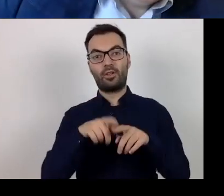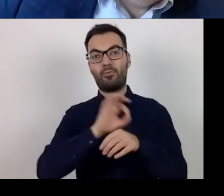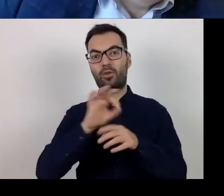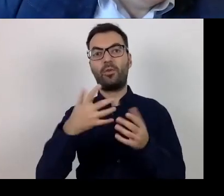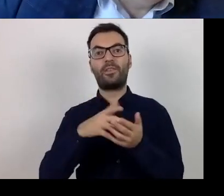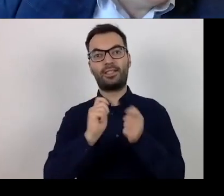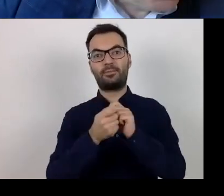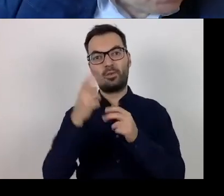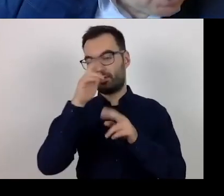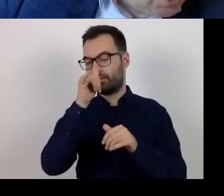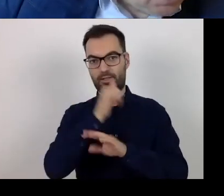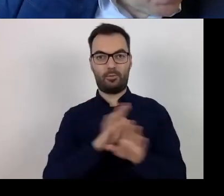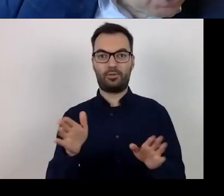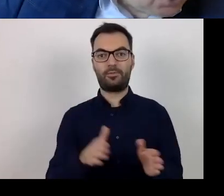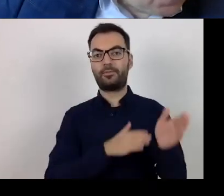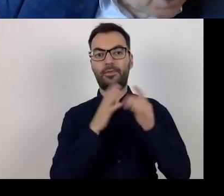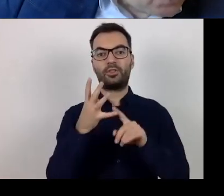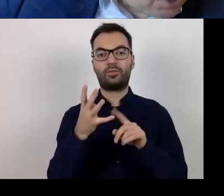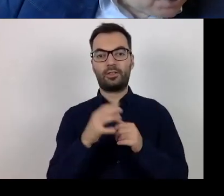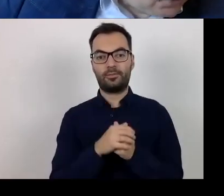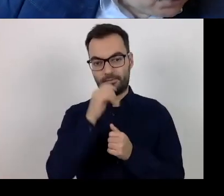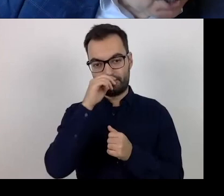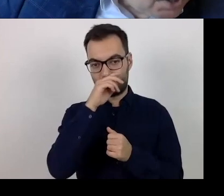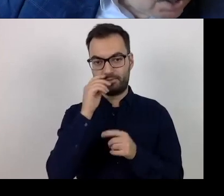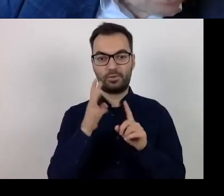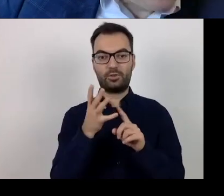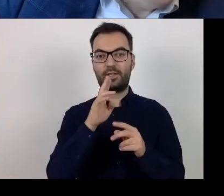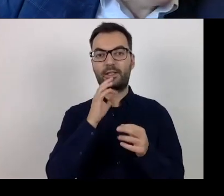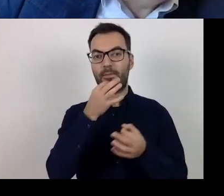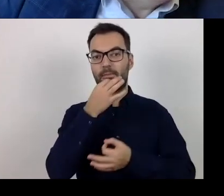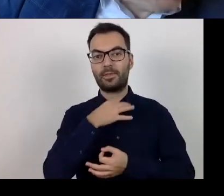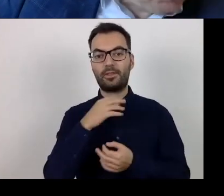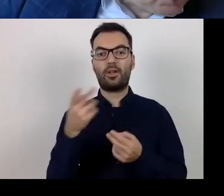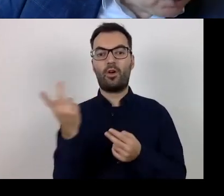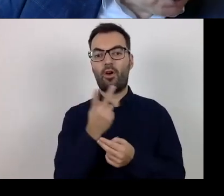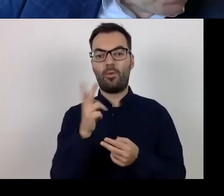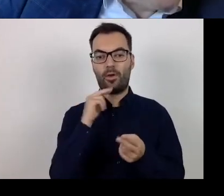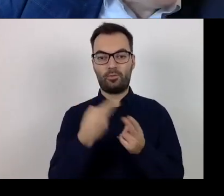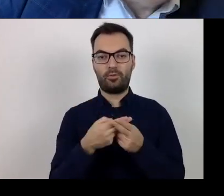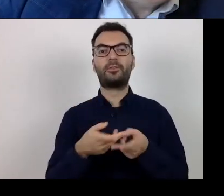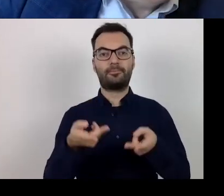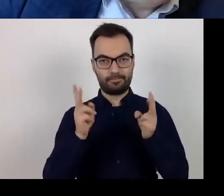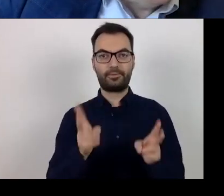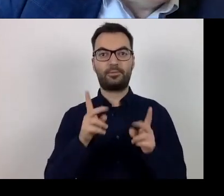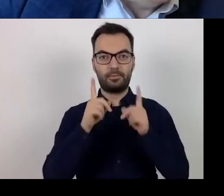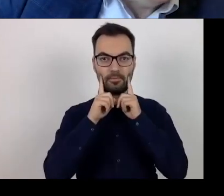In the fourth question both answers are correct.